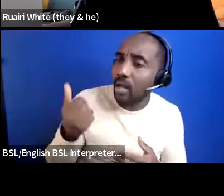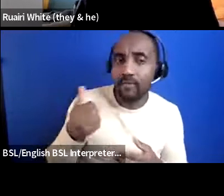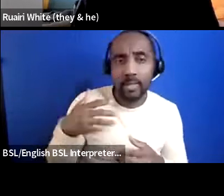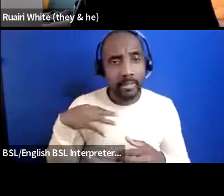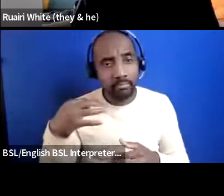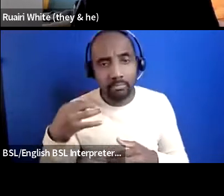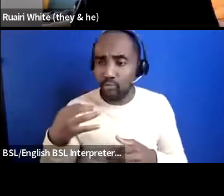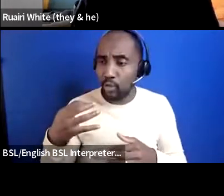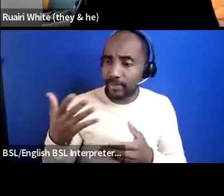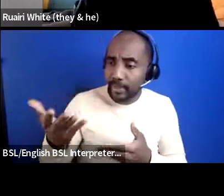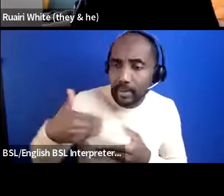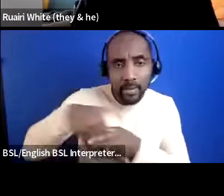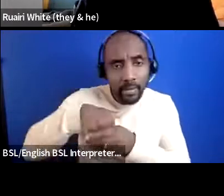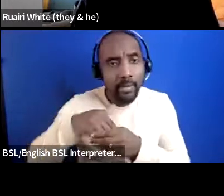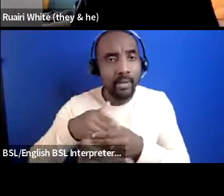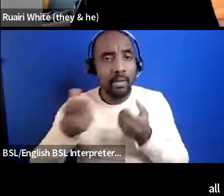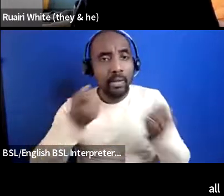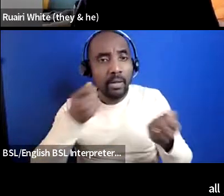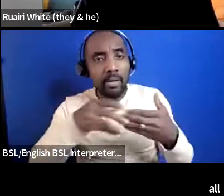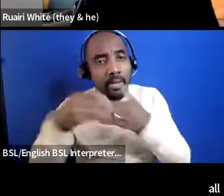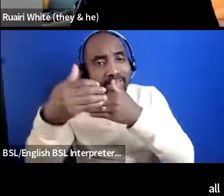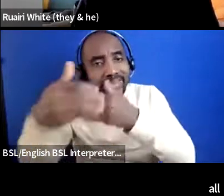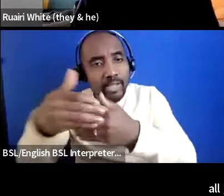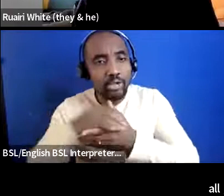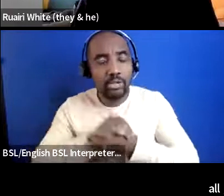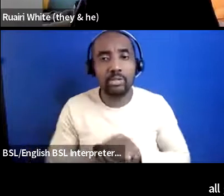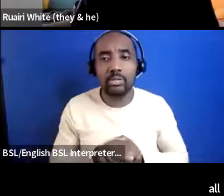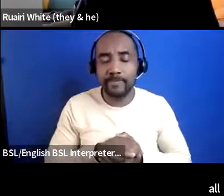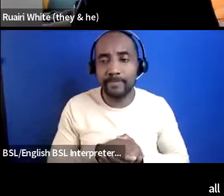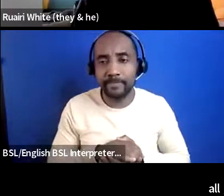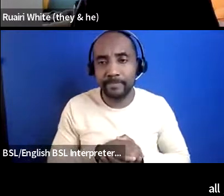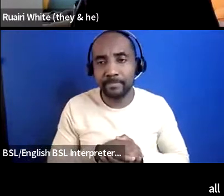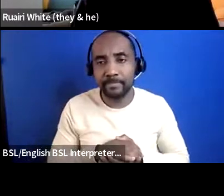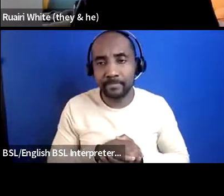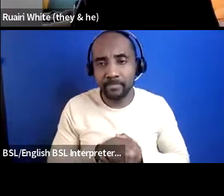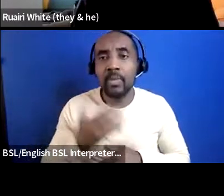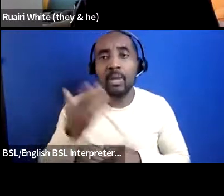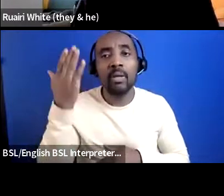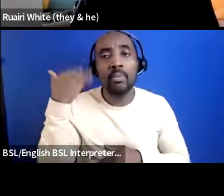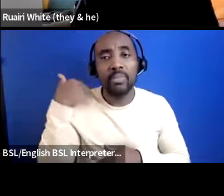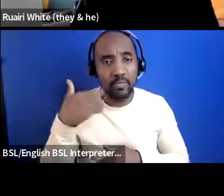sessions for us and yes we've got some in the past we have got some funding from